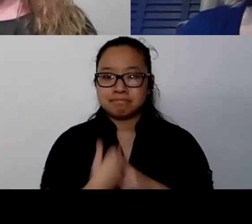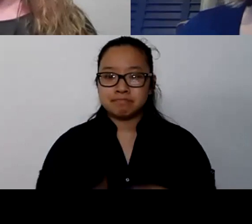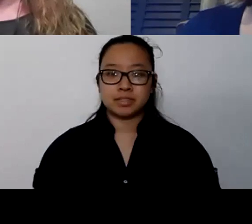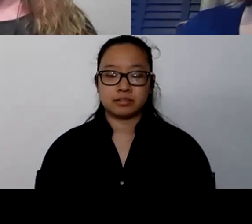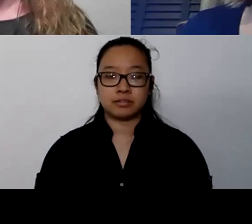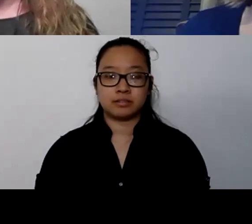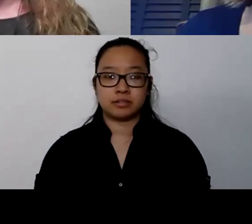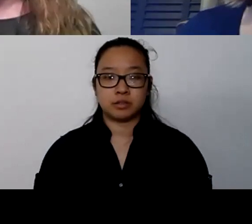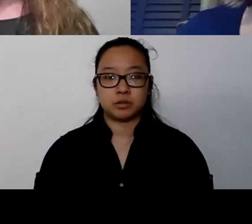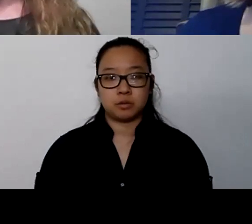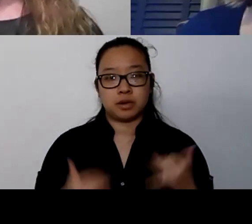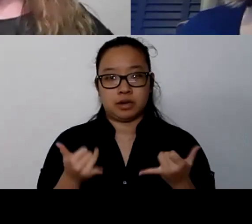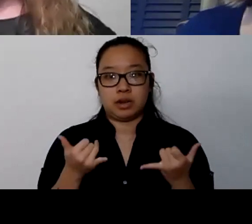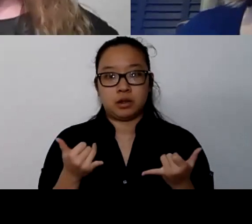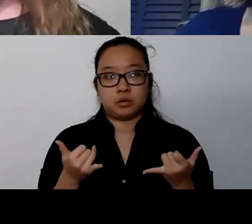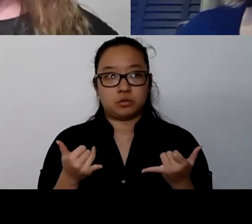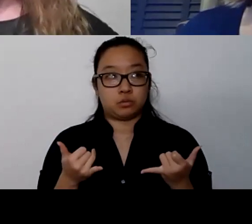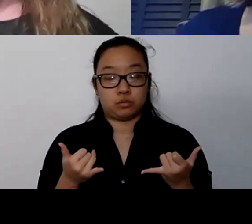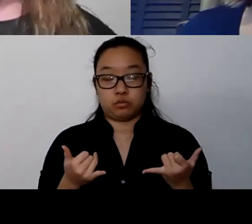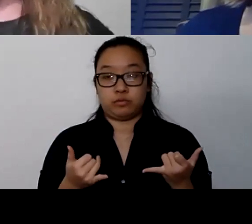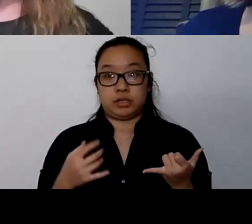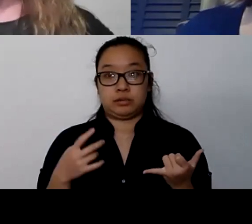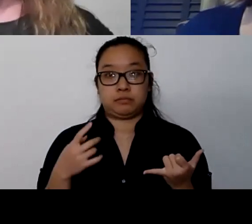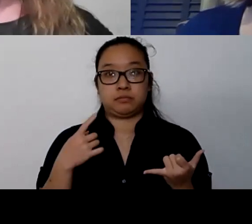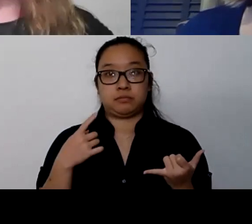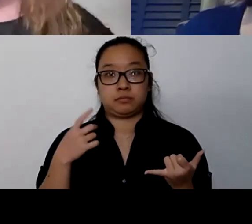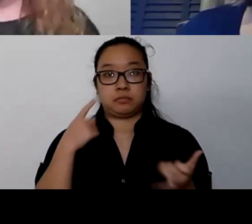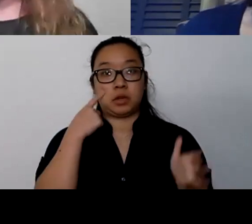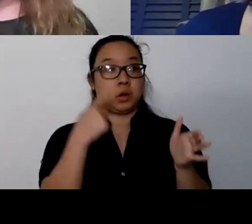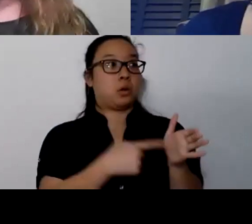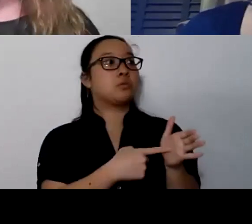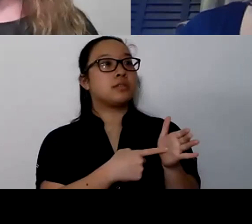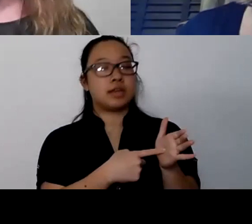off of maybe the things that were keeping us grounded, no more, right?